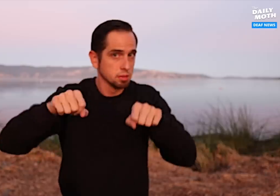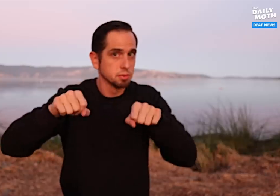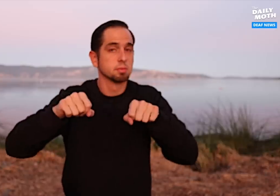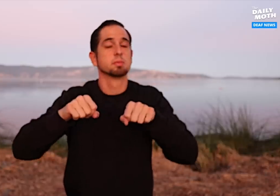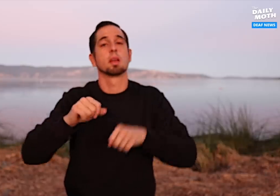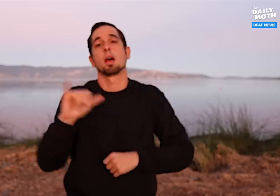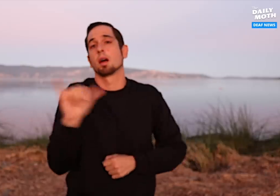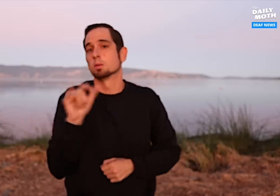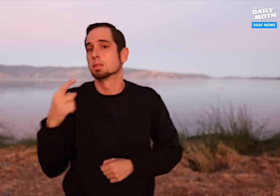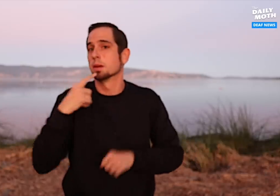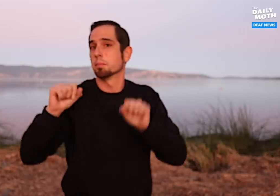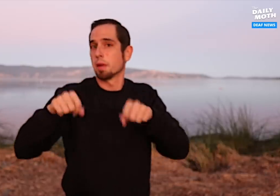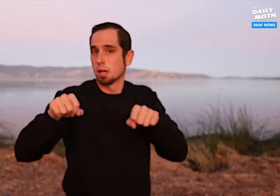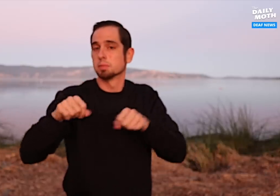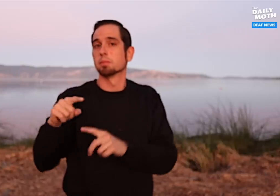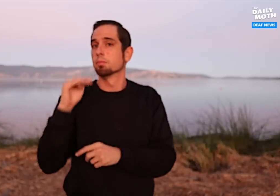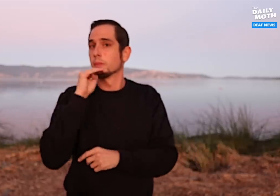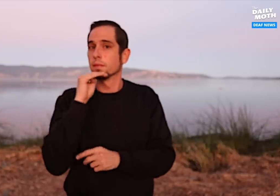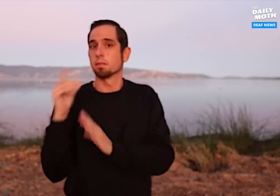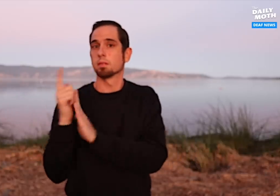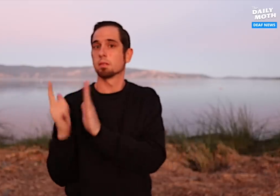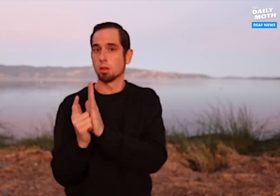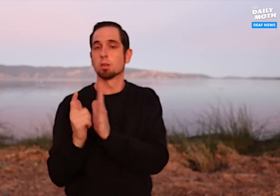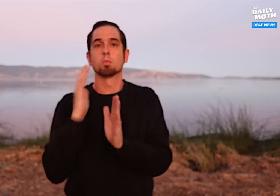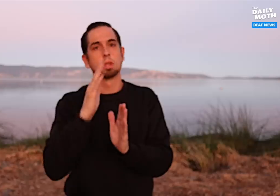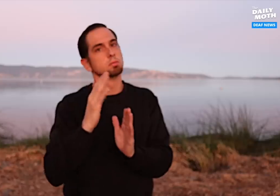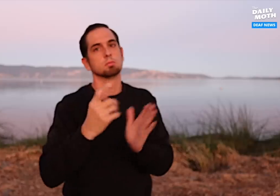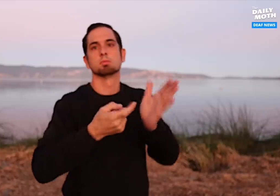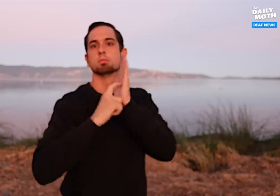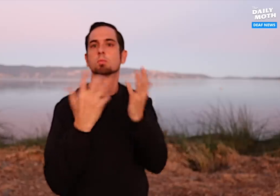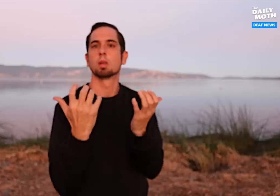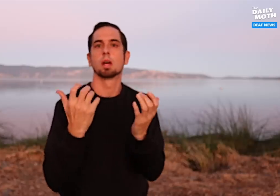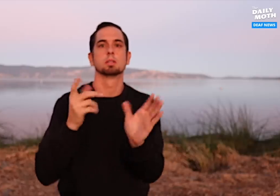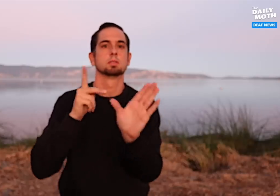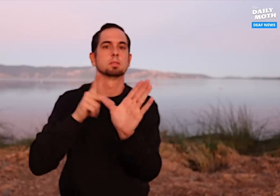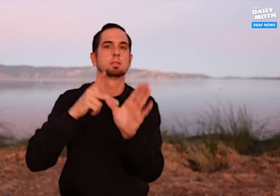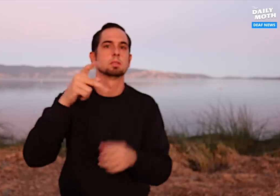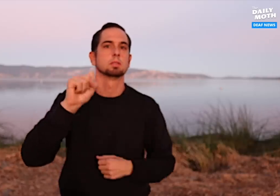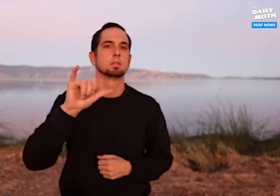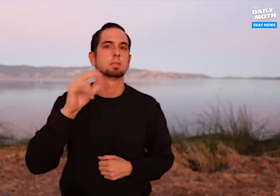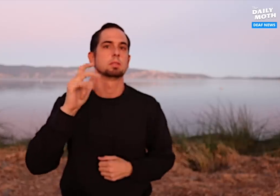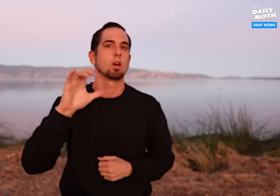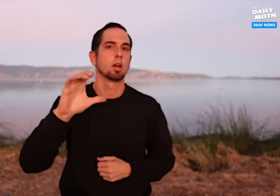He said the defense may ask for a psychiatric evaluation